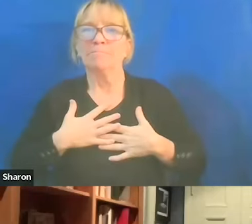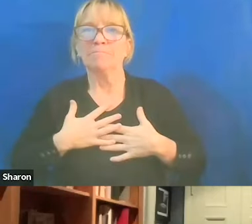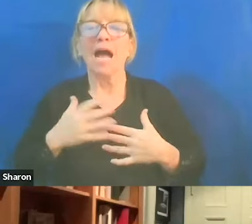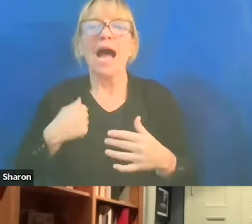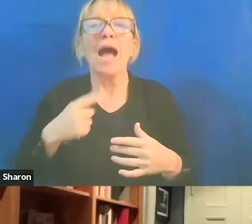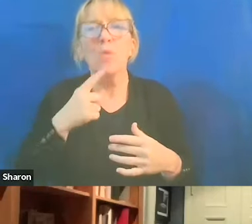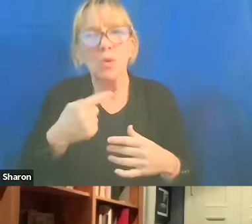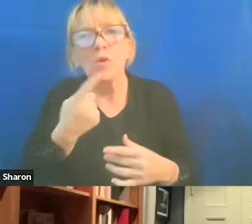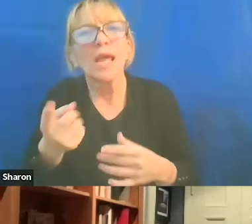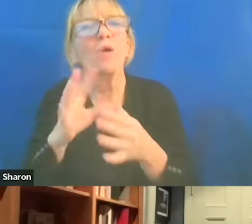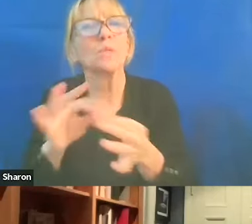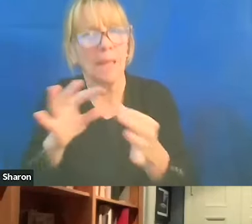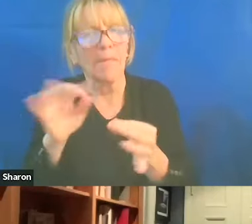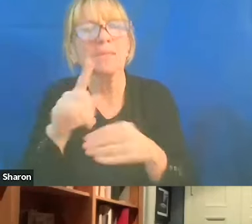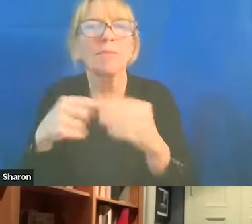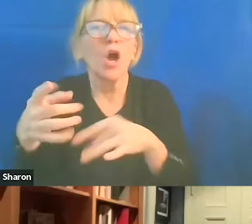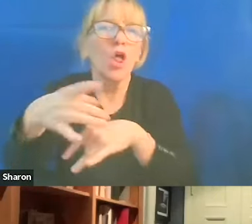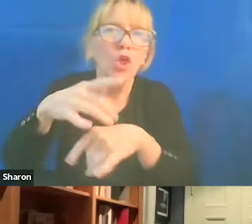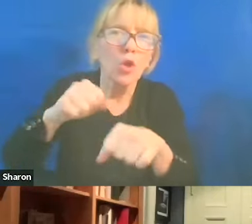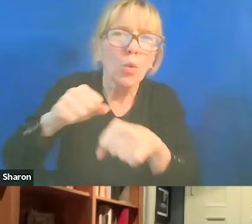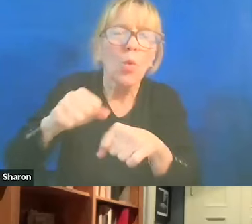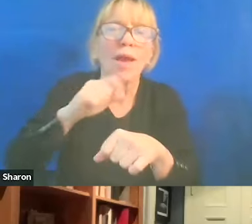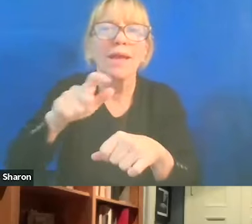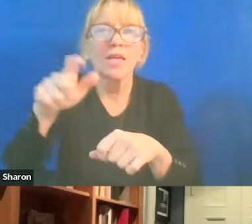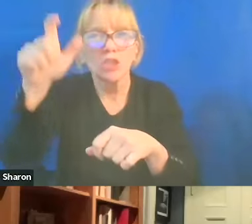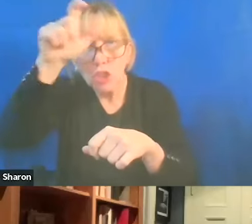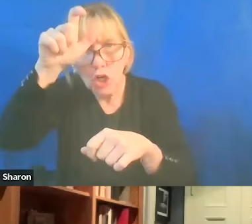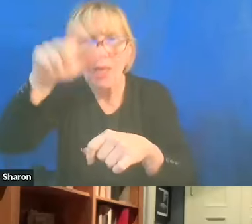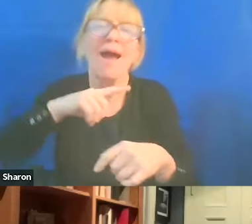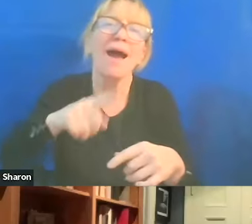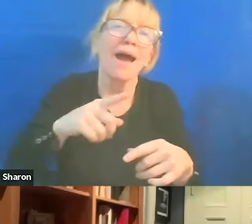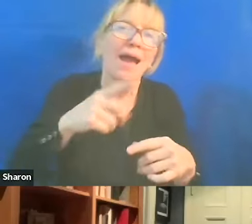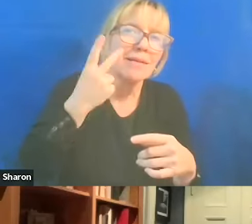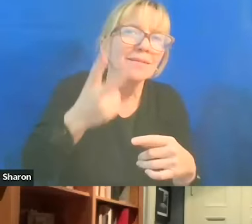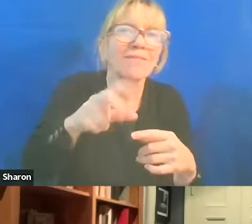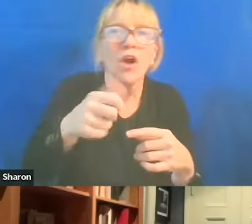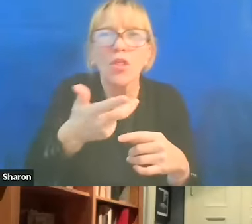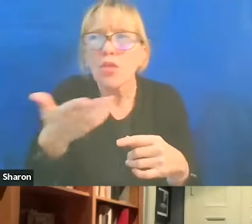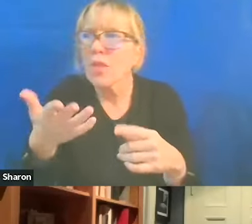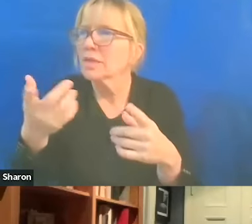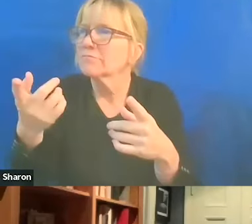you know, the earthquake in Turkey. They haven't put out statements about a lot of other things. I don't remember about the Uyghurs.